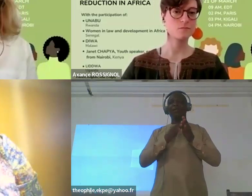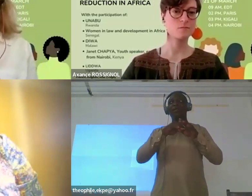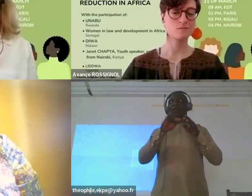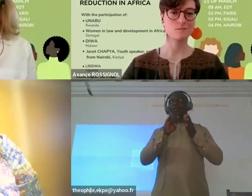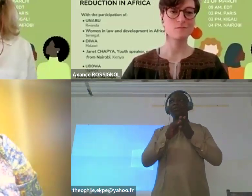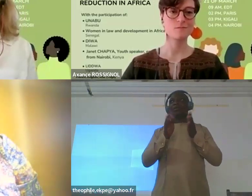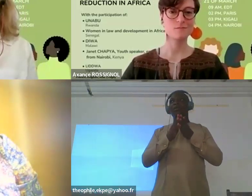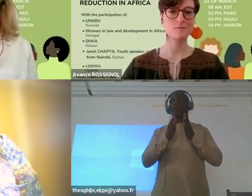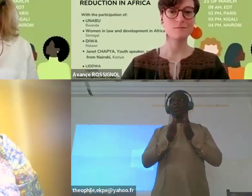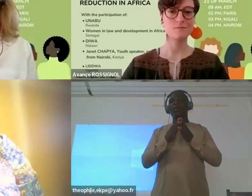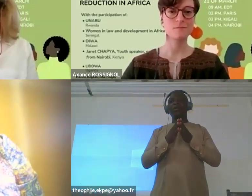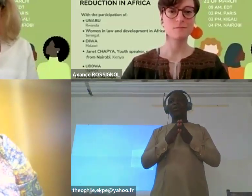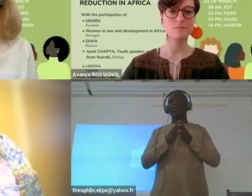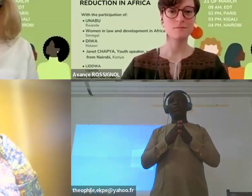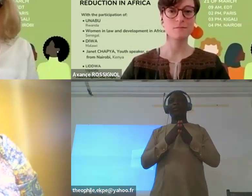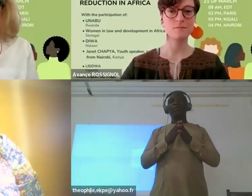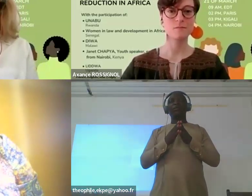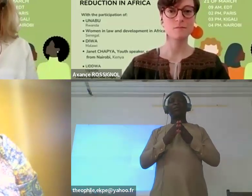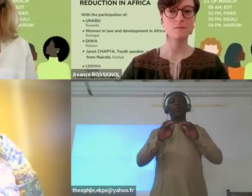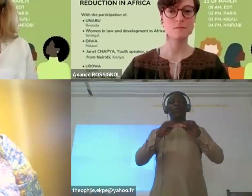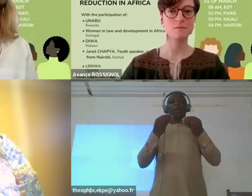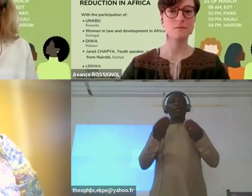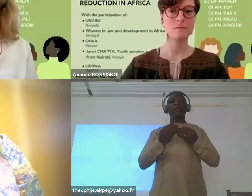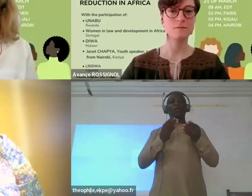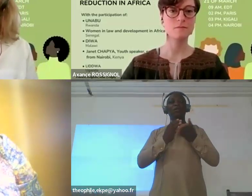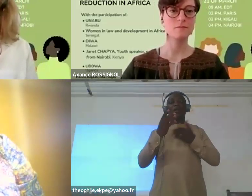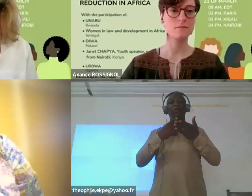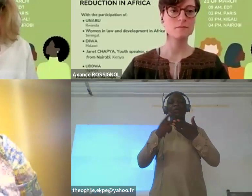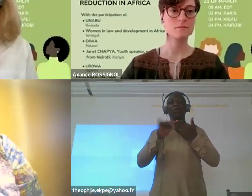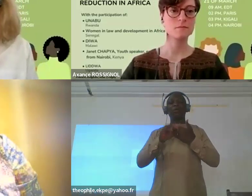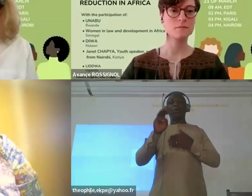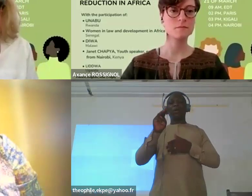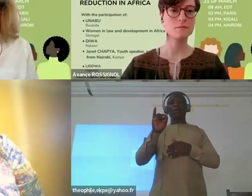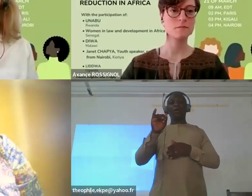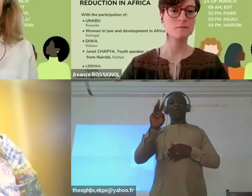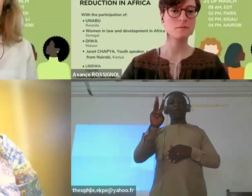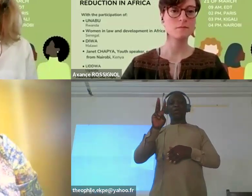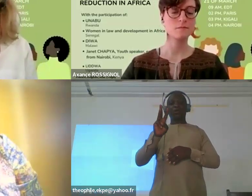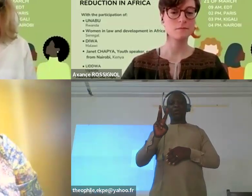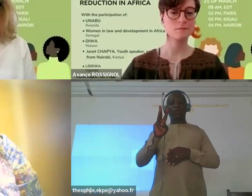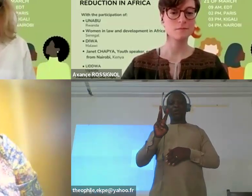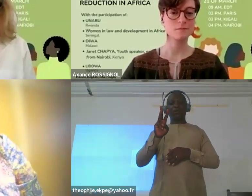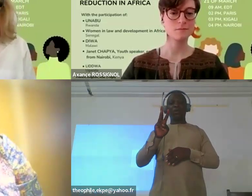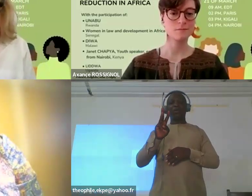organized by the Making It Work gender and disability project.